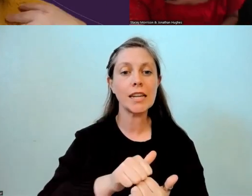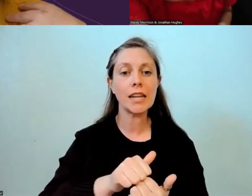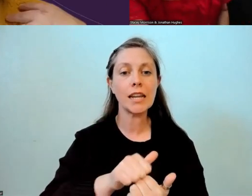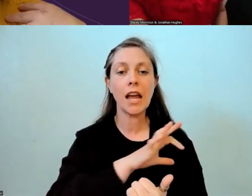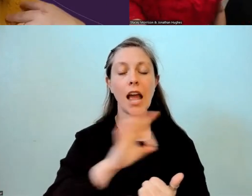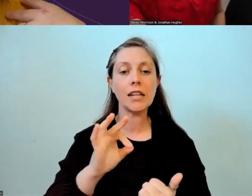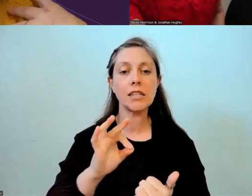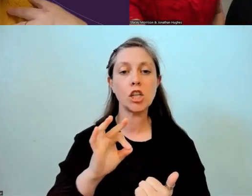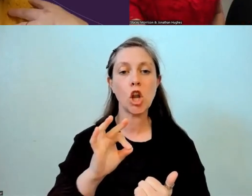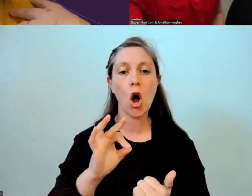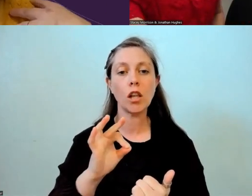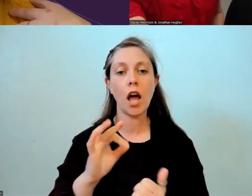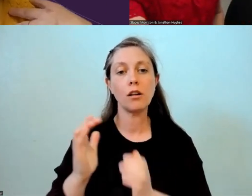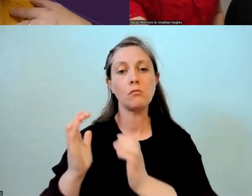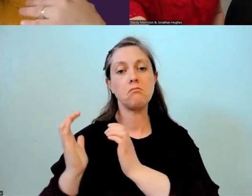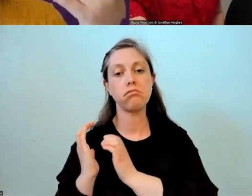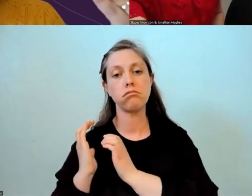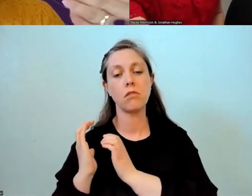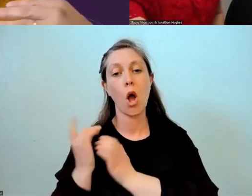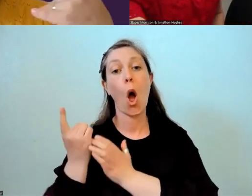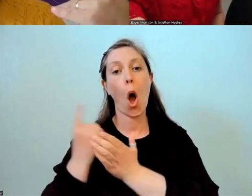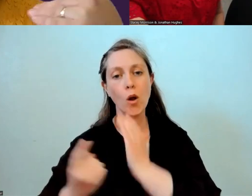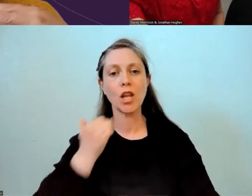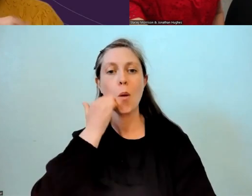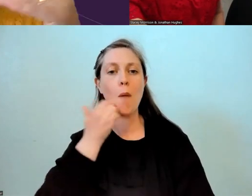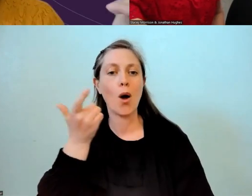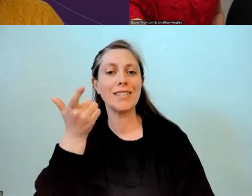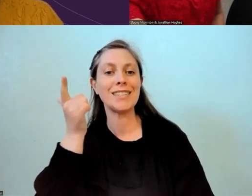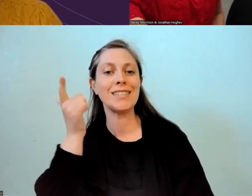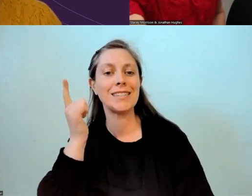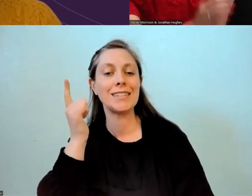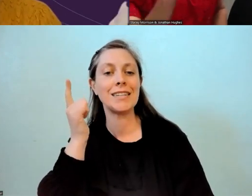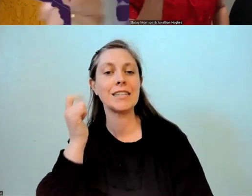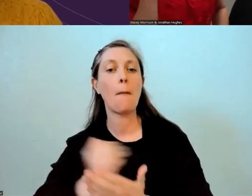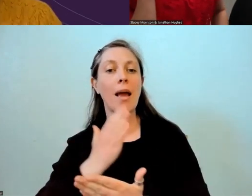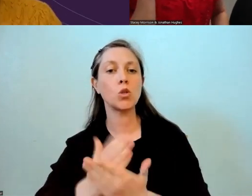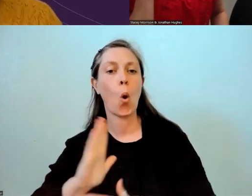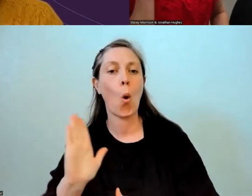of those Māori kaiako, and there is a shared responsibility across the school.